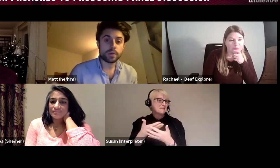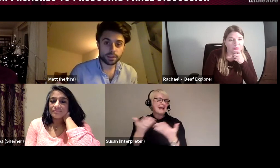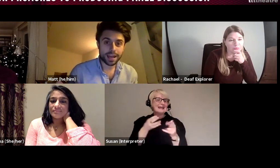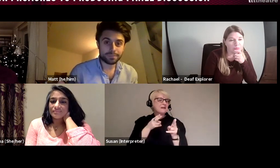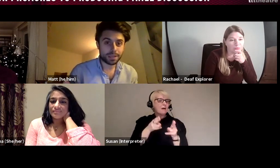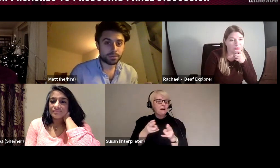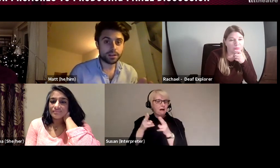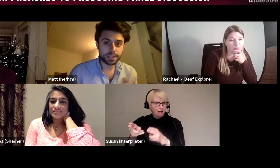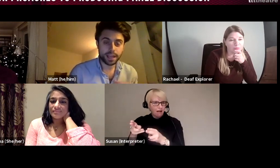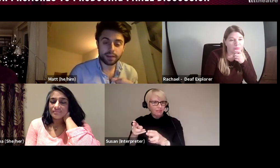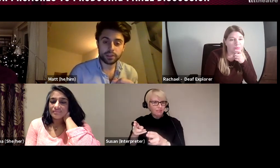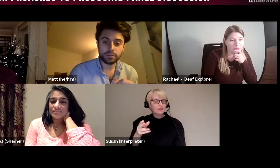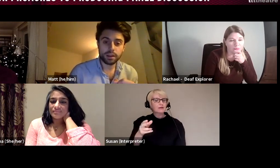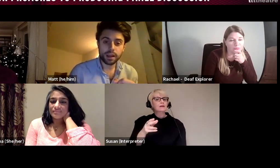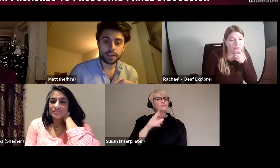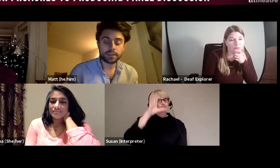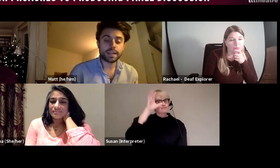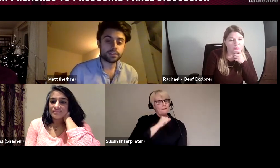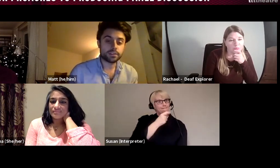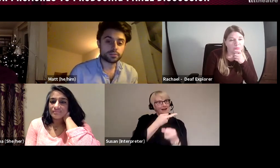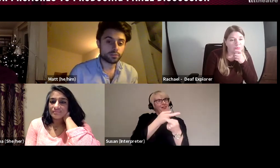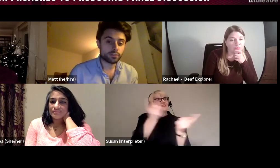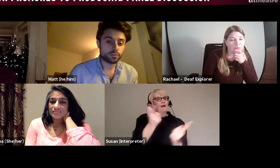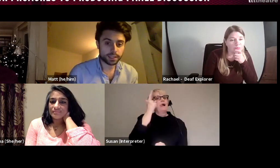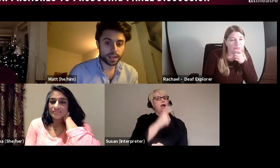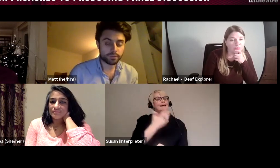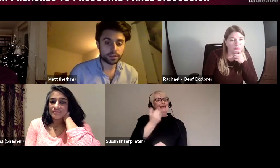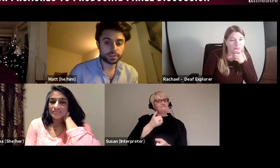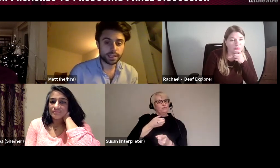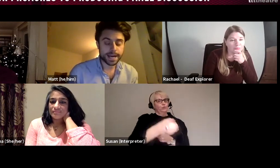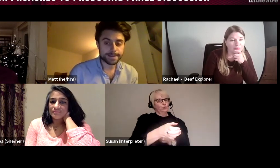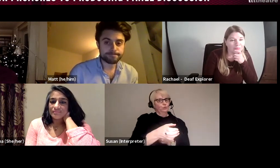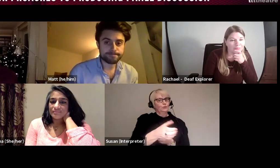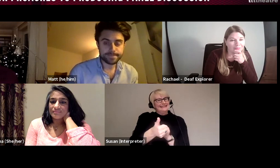that people are lucky to have you and that the industry will be really lucky to have you. Yes.